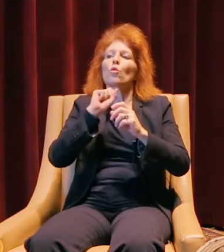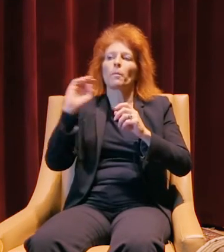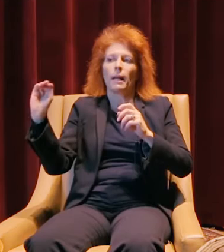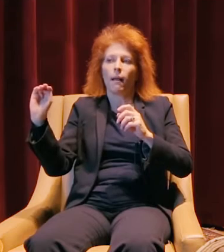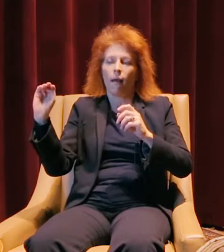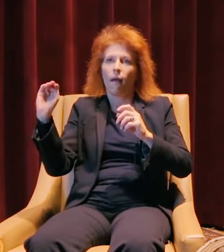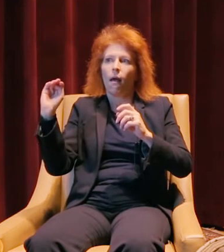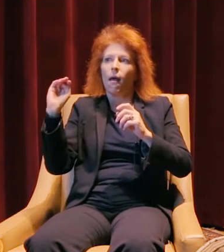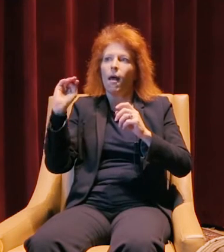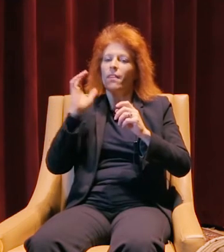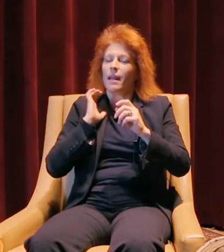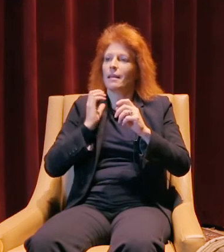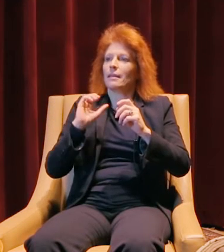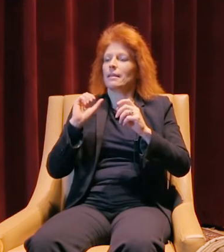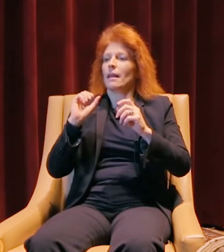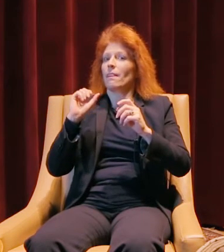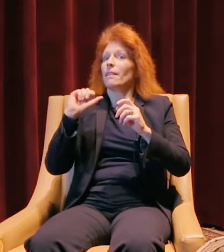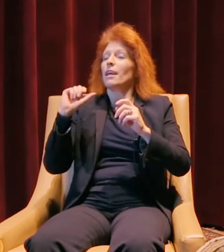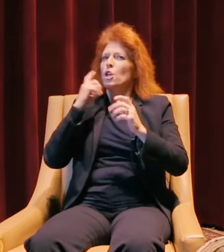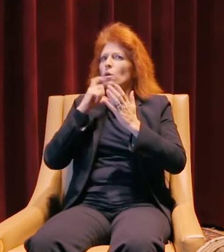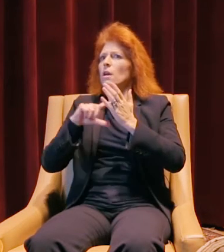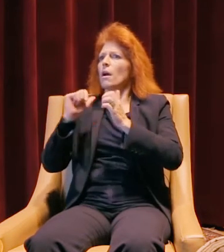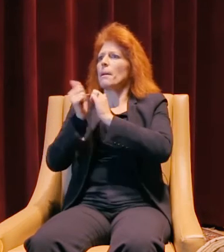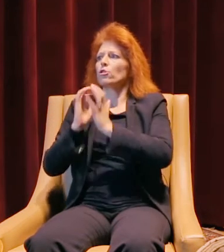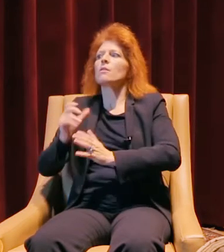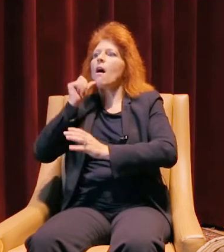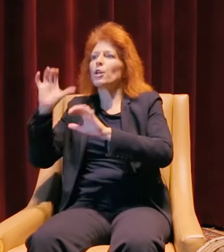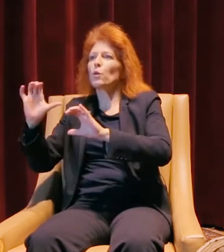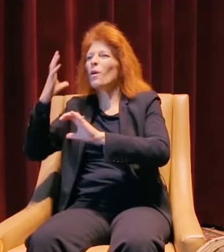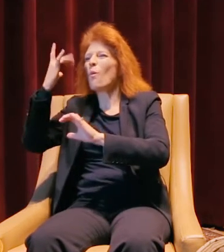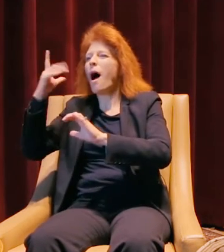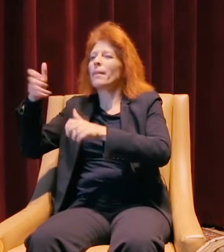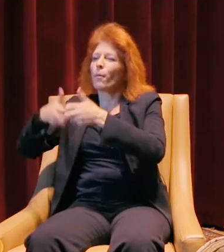that our competitors aren't doing, because of all the red tape they've got in the big companies